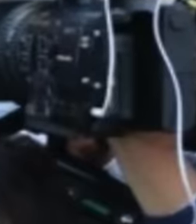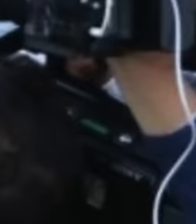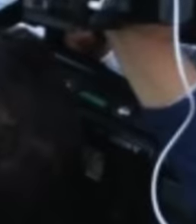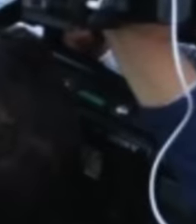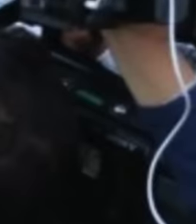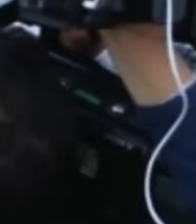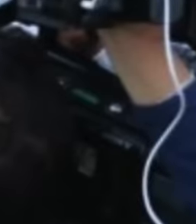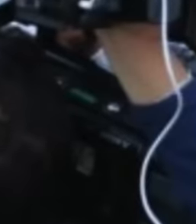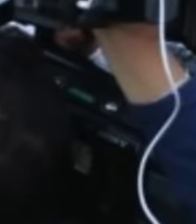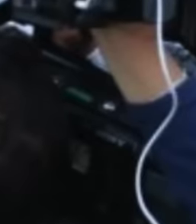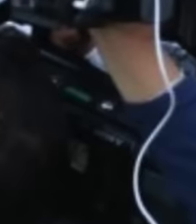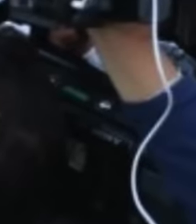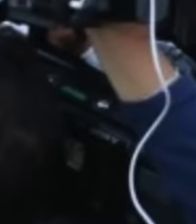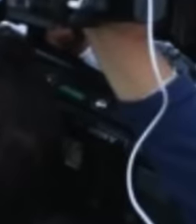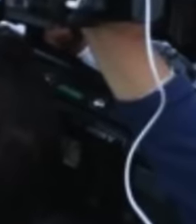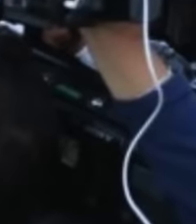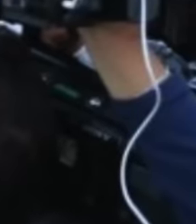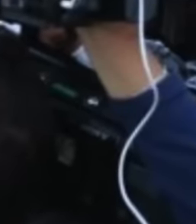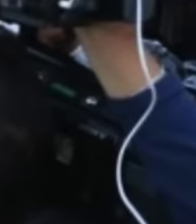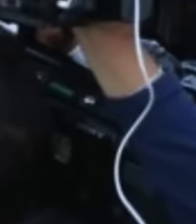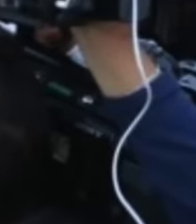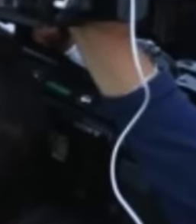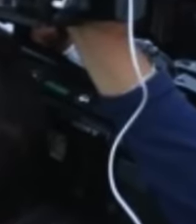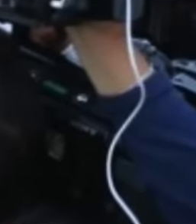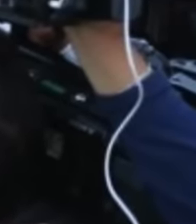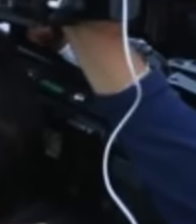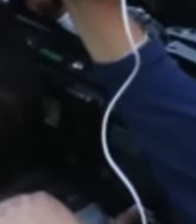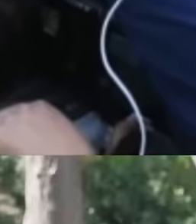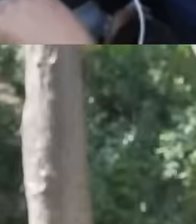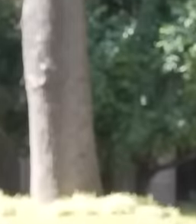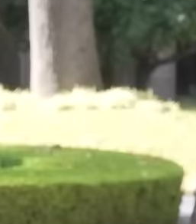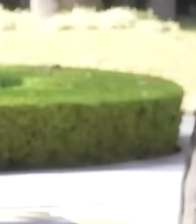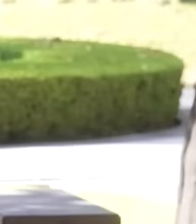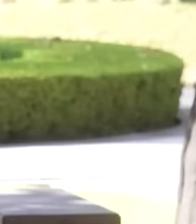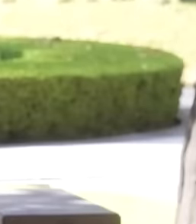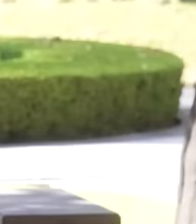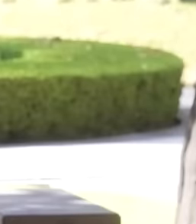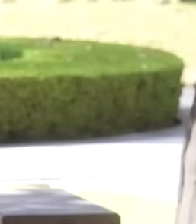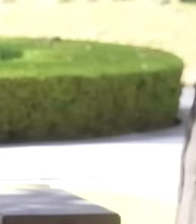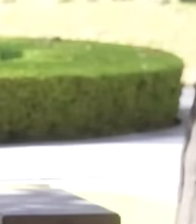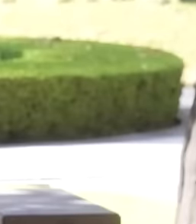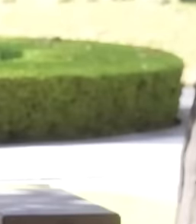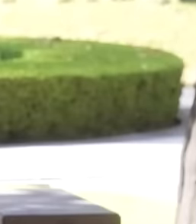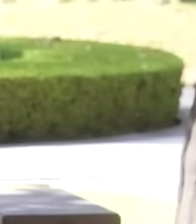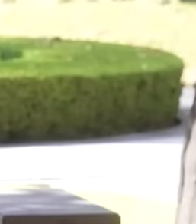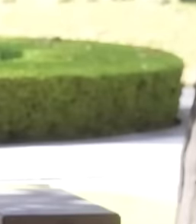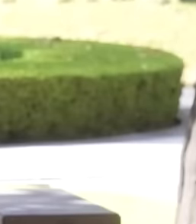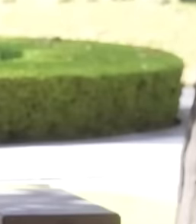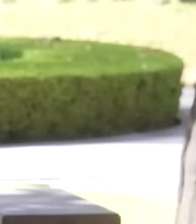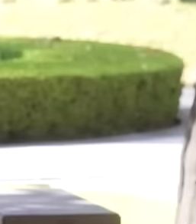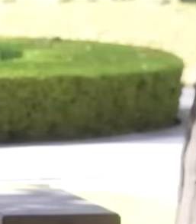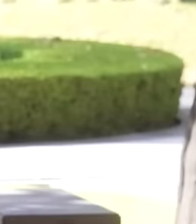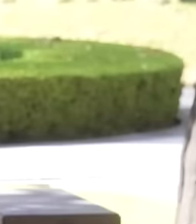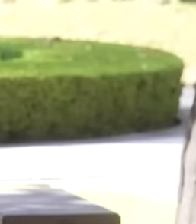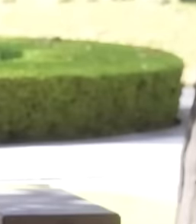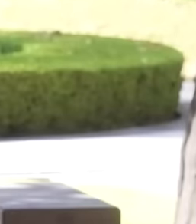president's reputation, as we have all seen, President López Obrador is very astute and